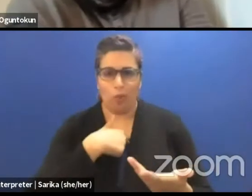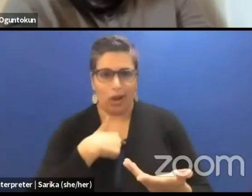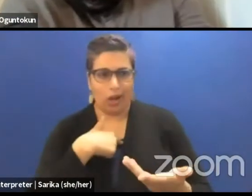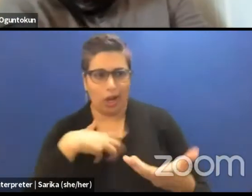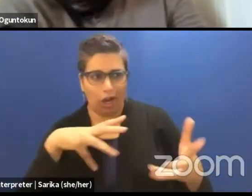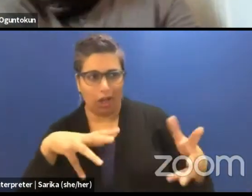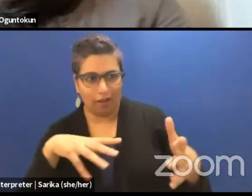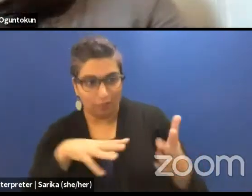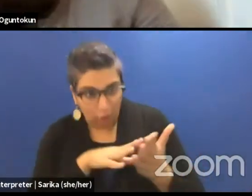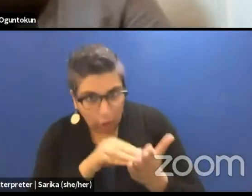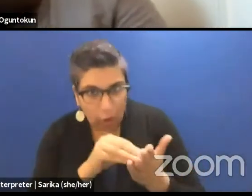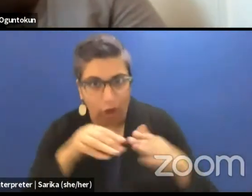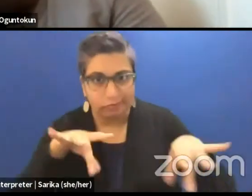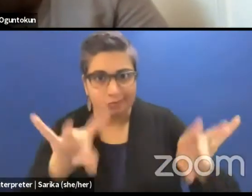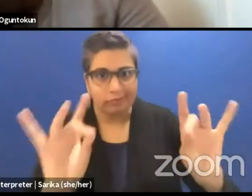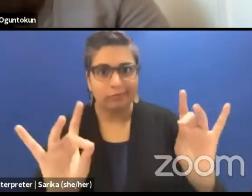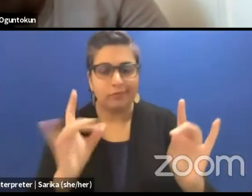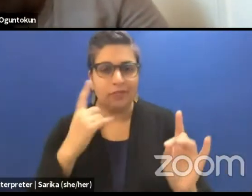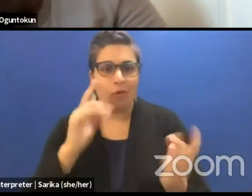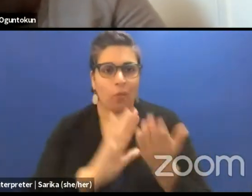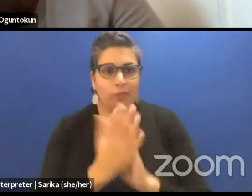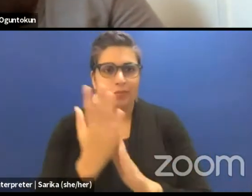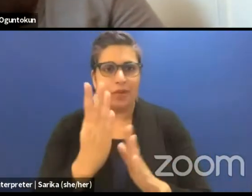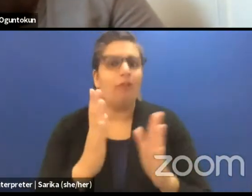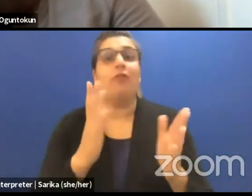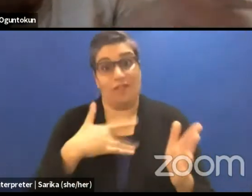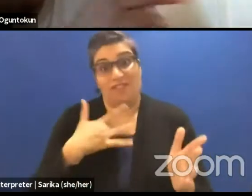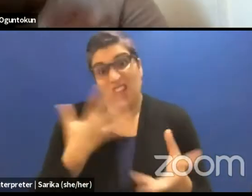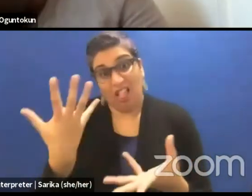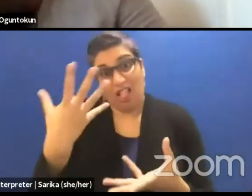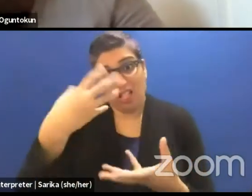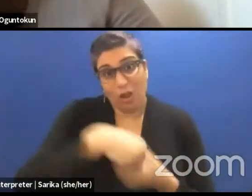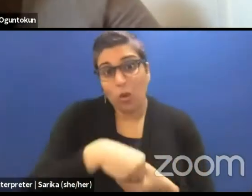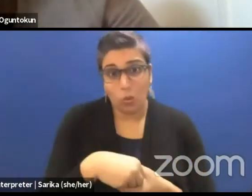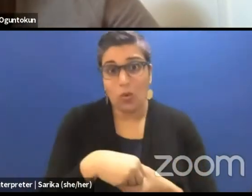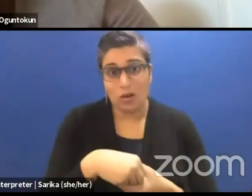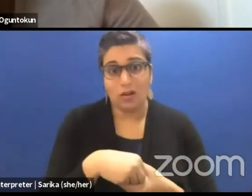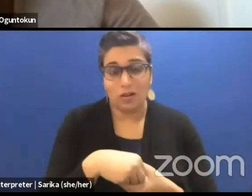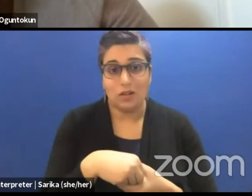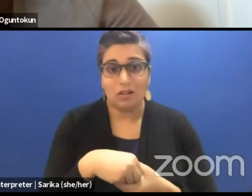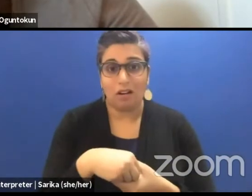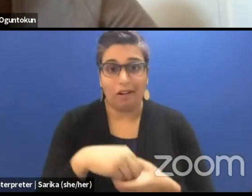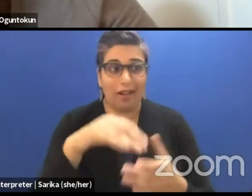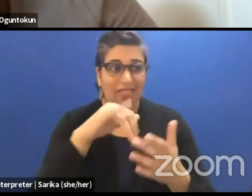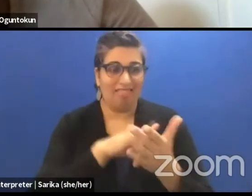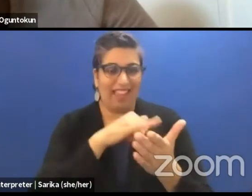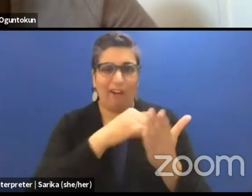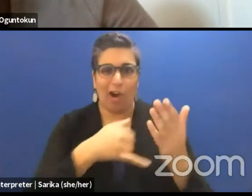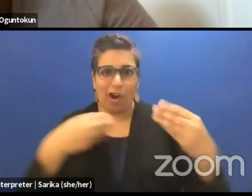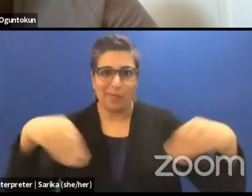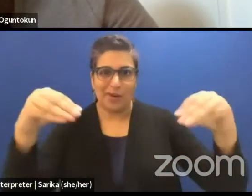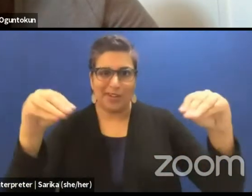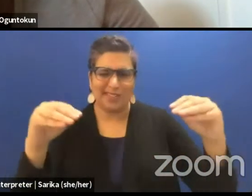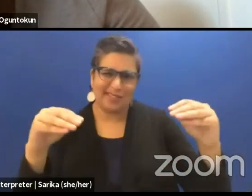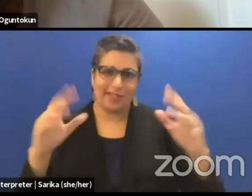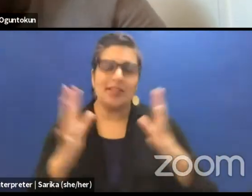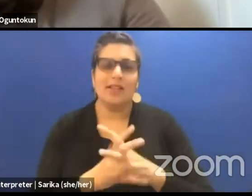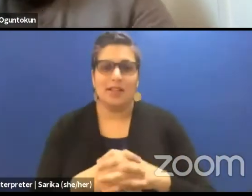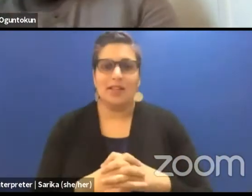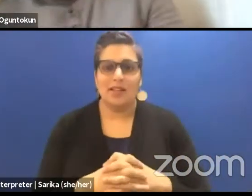to learn about in order to be included in the art markets with its dynamics and it's politics?